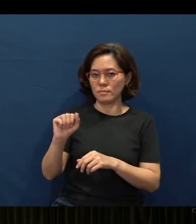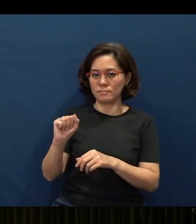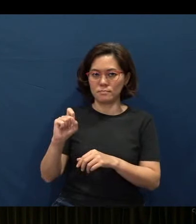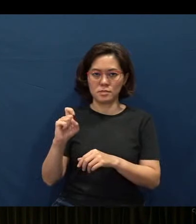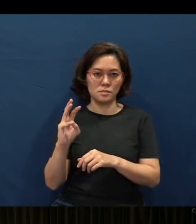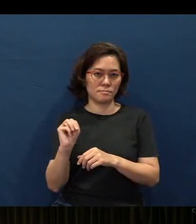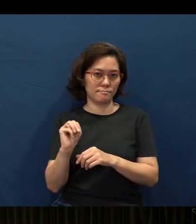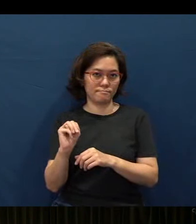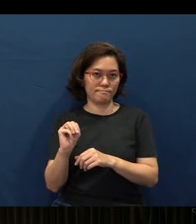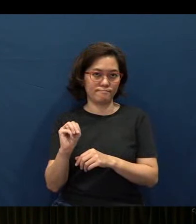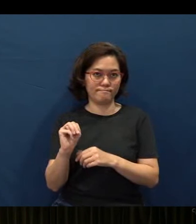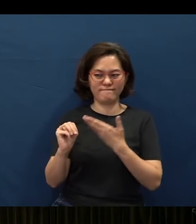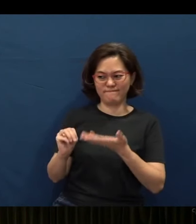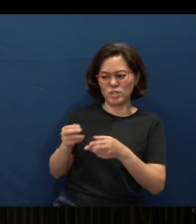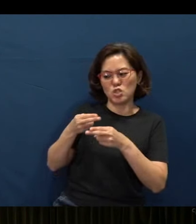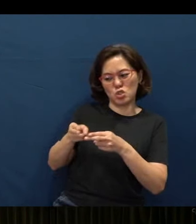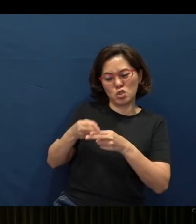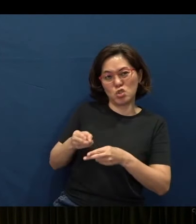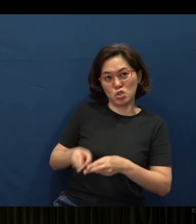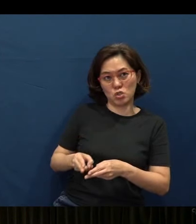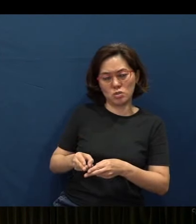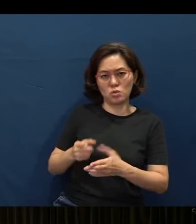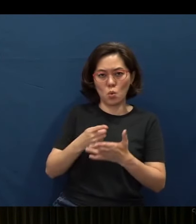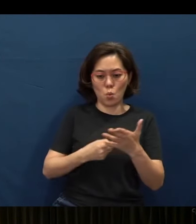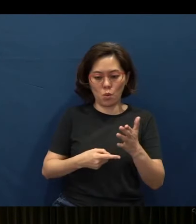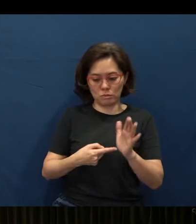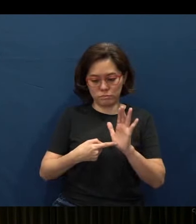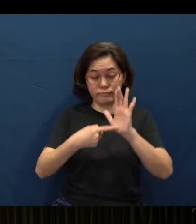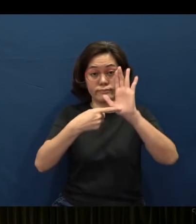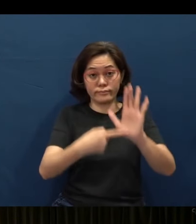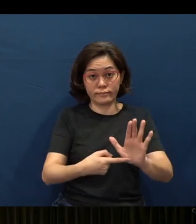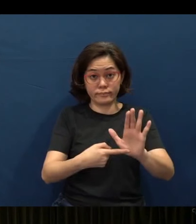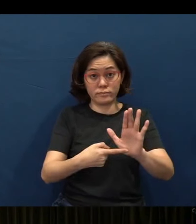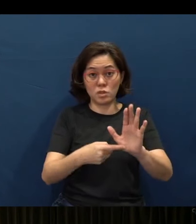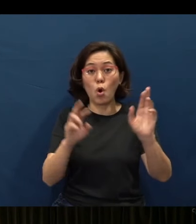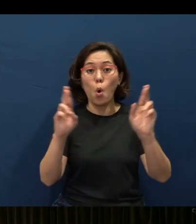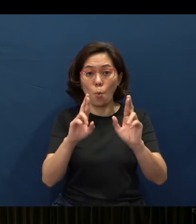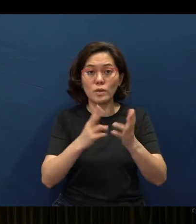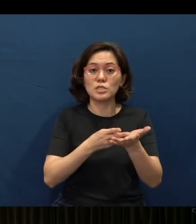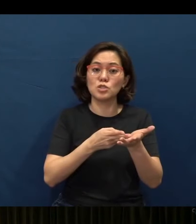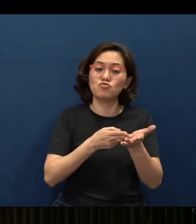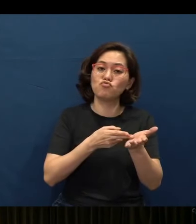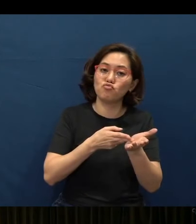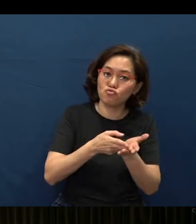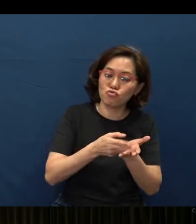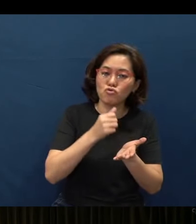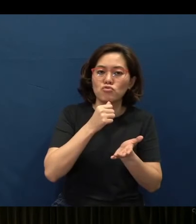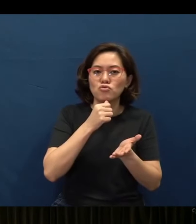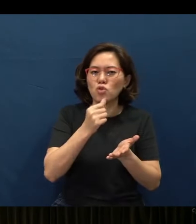(for) this kind of short proverbs. What is stated is usually hopefully true, but not always true.